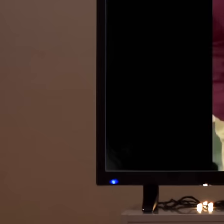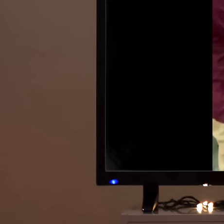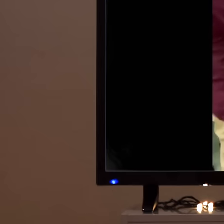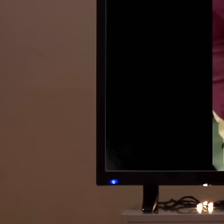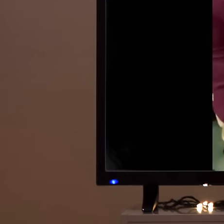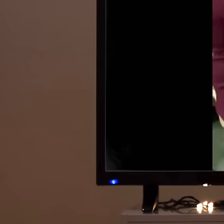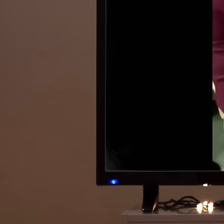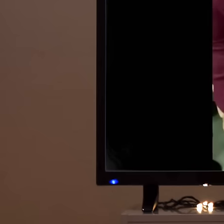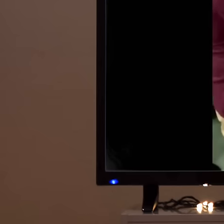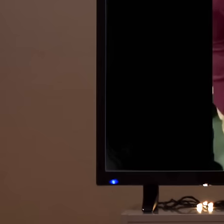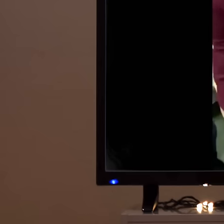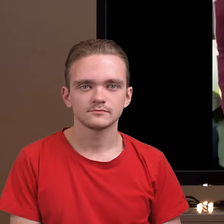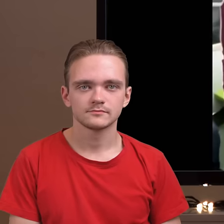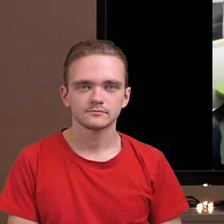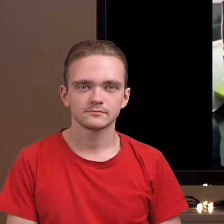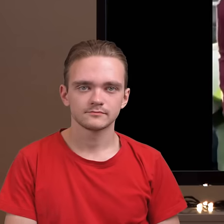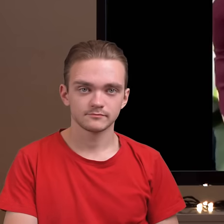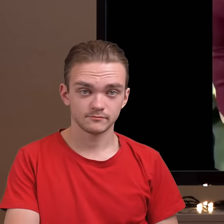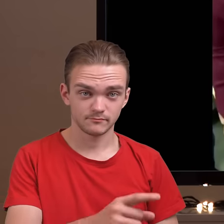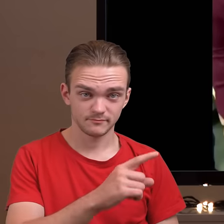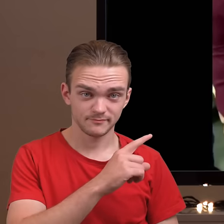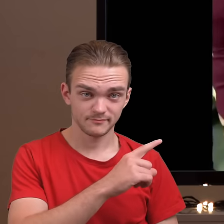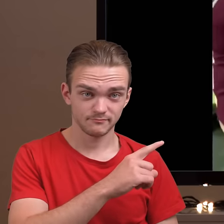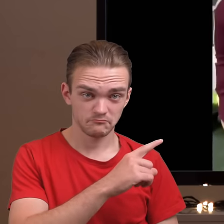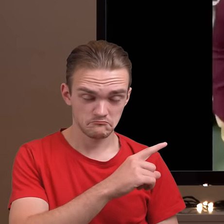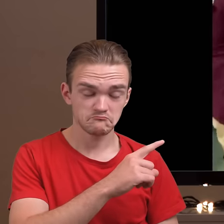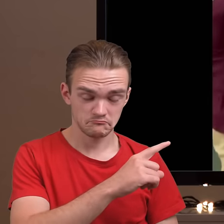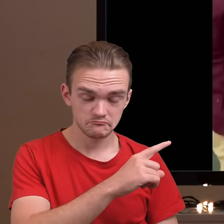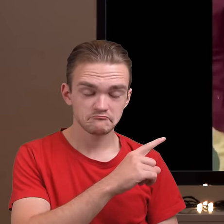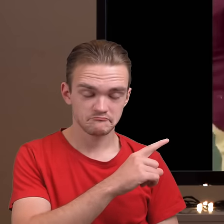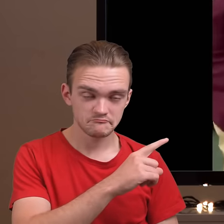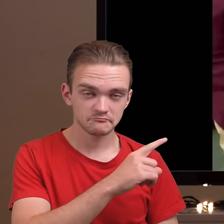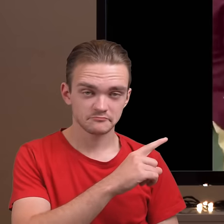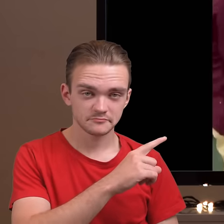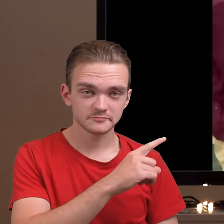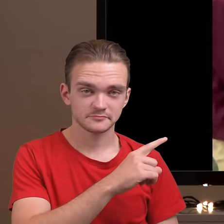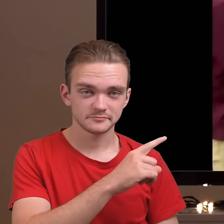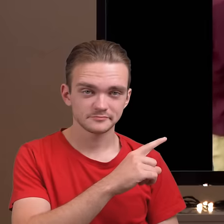they will say what they want but Claudia is going to win Oh no Claudia will to win that without a doubt But the question